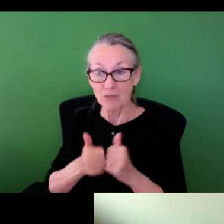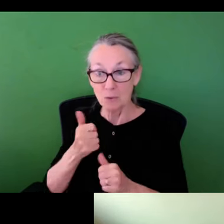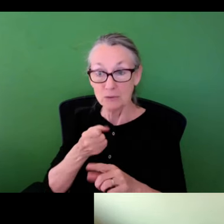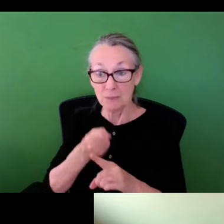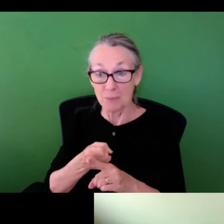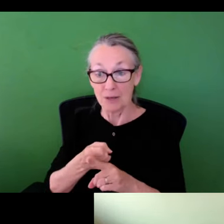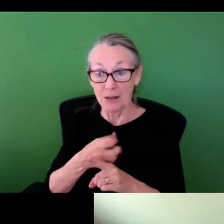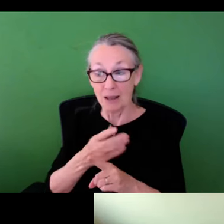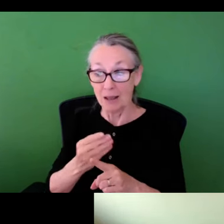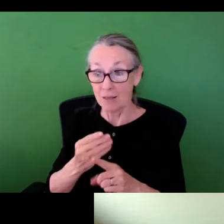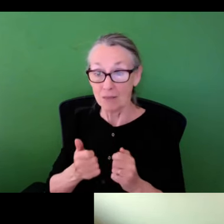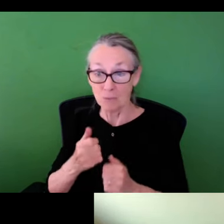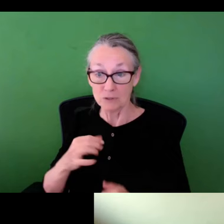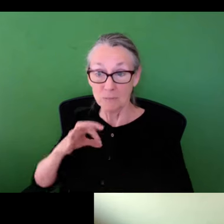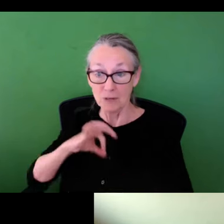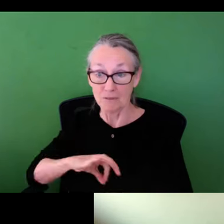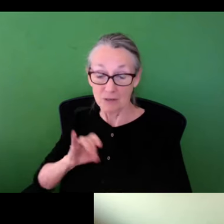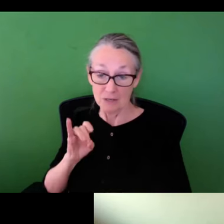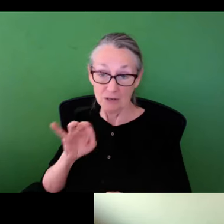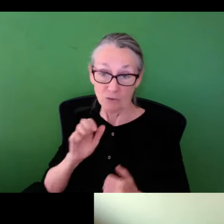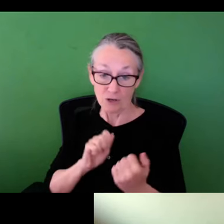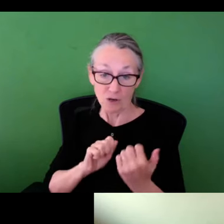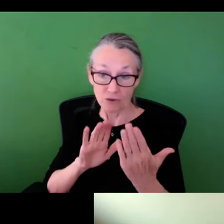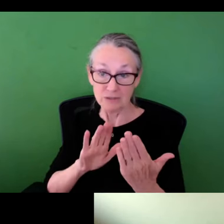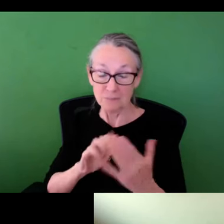in terms of what areas might have the most impact